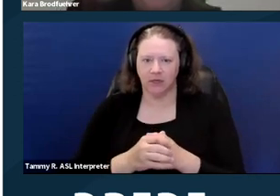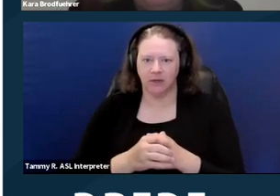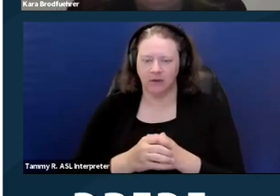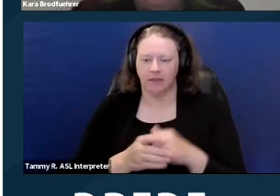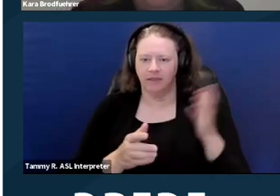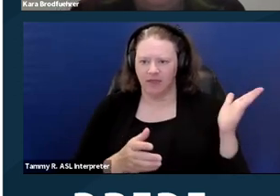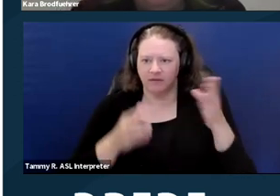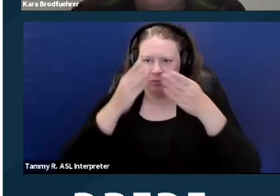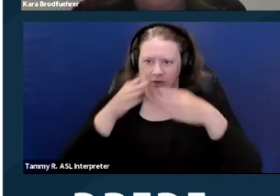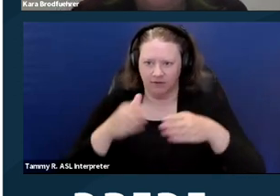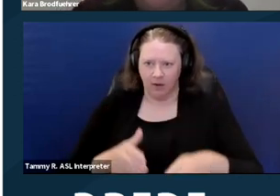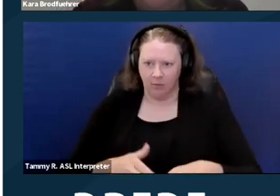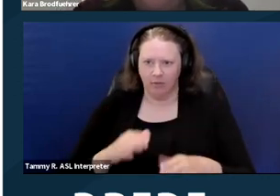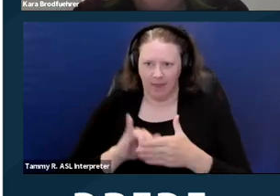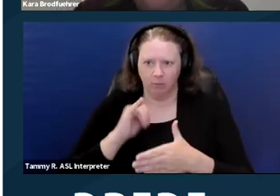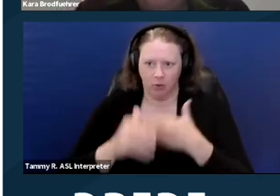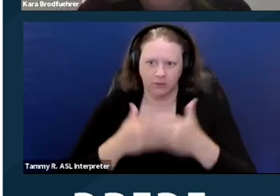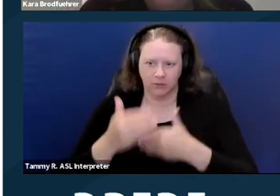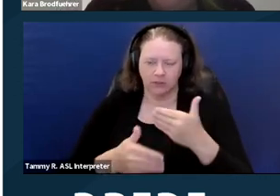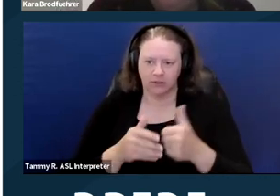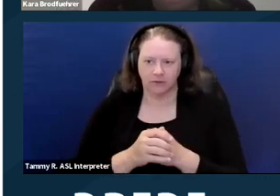but I'm gonna be going through this process. So next slide.